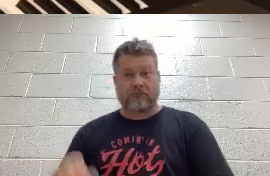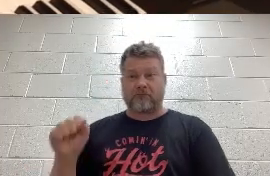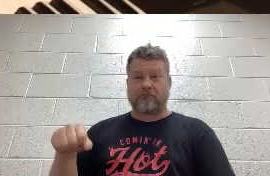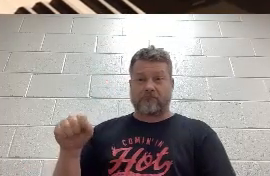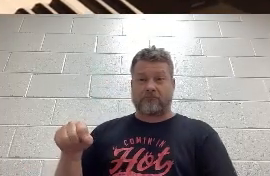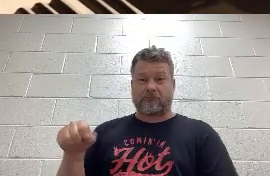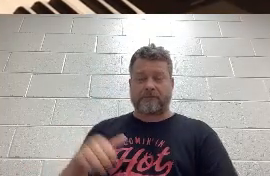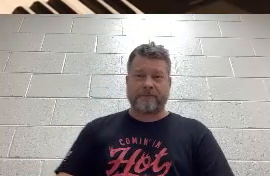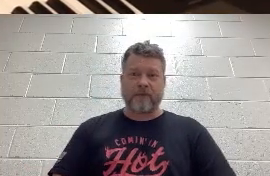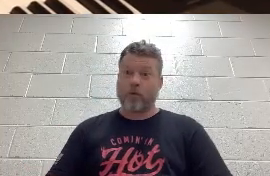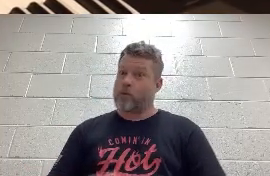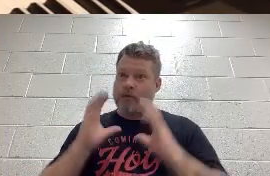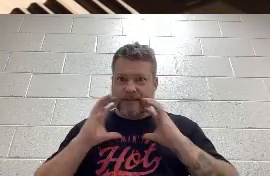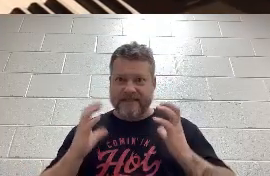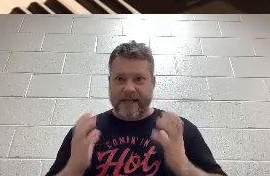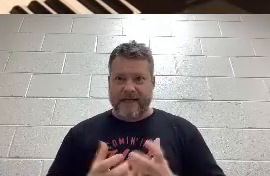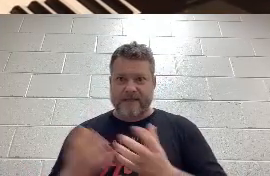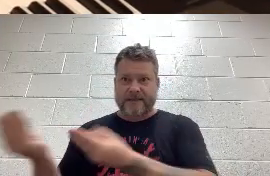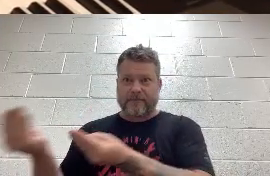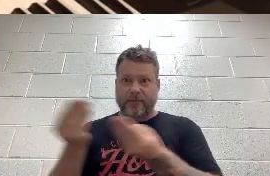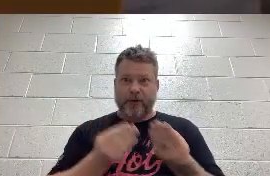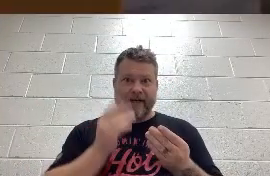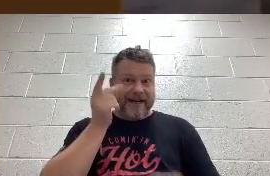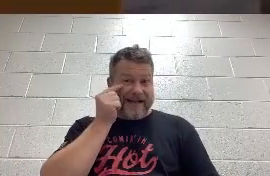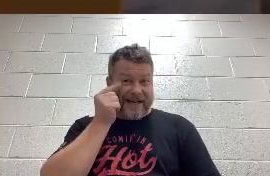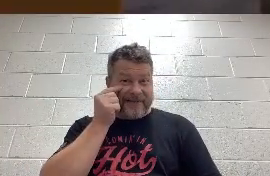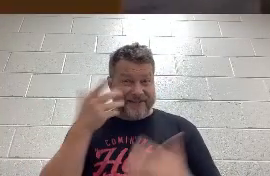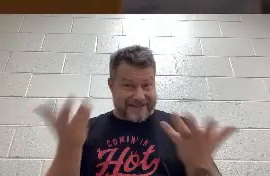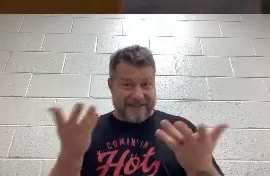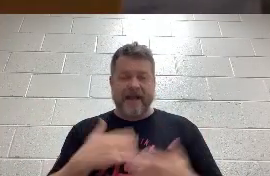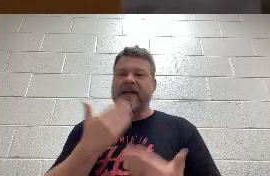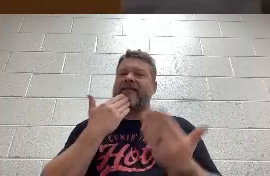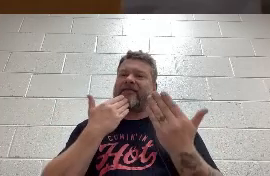Oh Santa's going to bring you some presents! Thanks for watching Bear